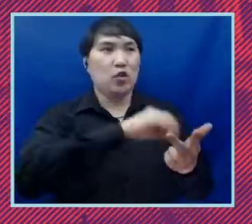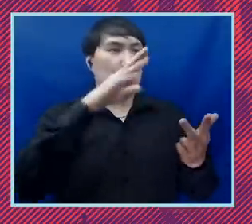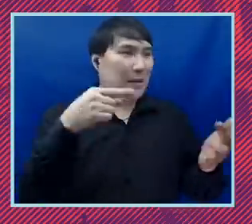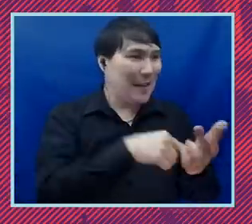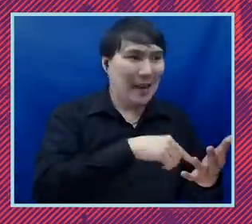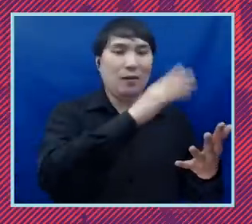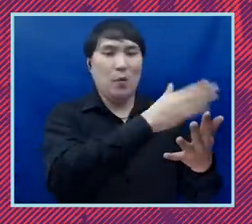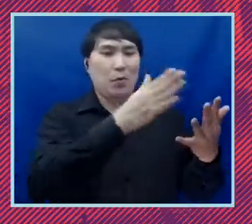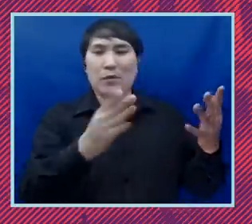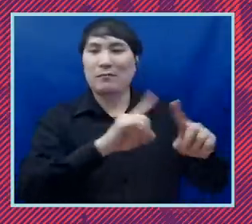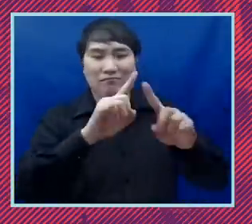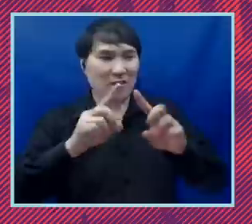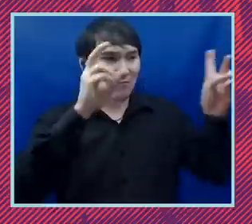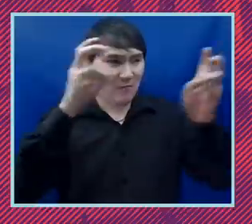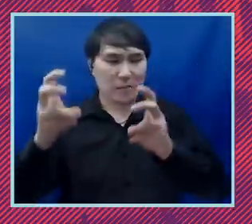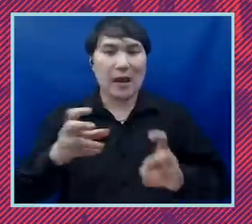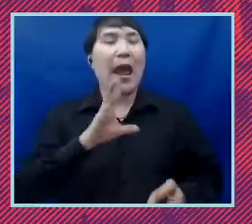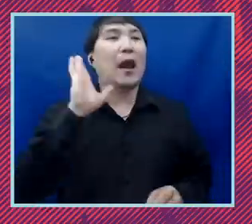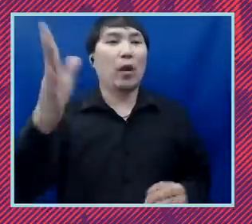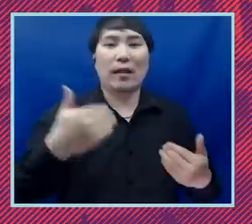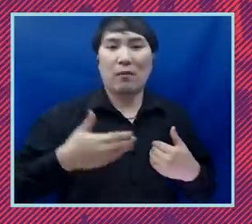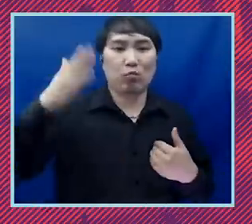each of those sessions if you imagine it we're gonna have guest speakers take the student debt